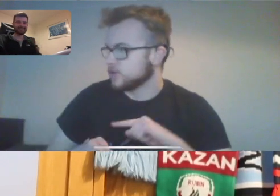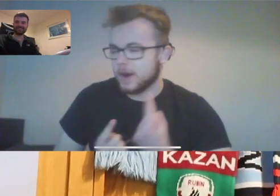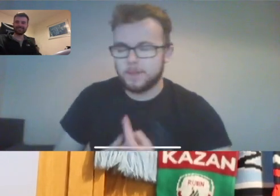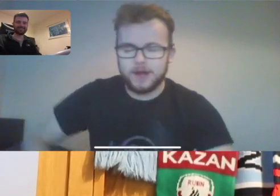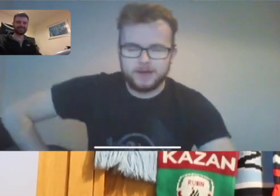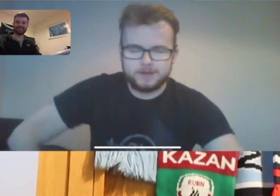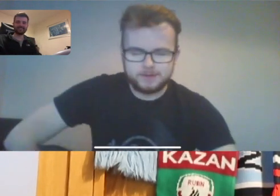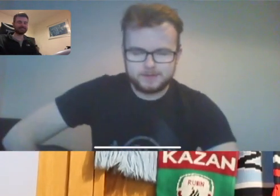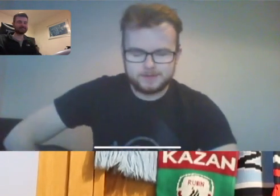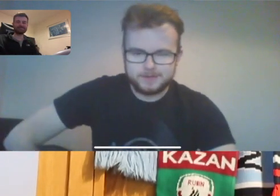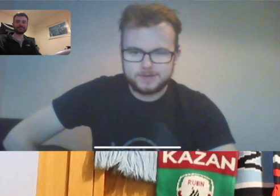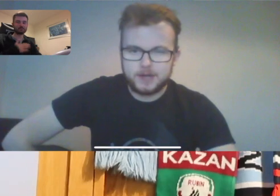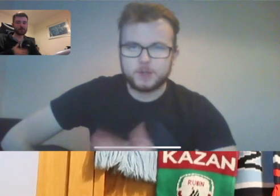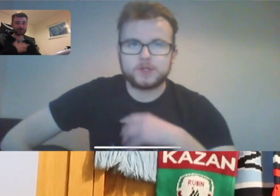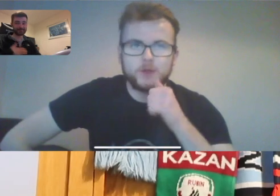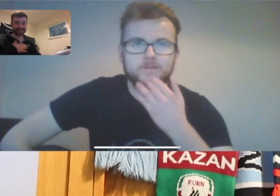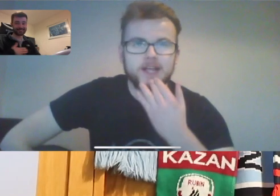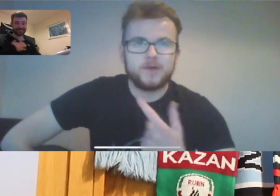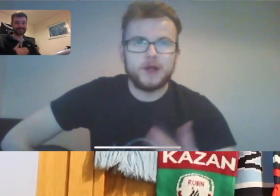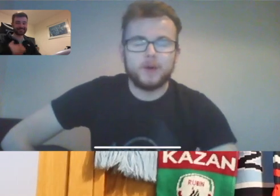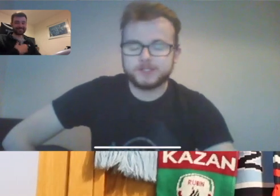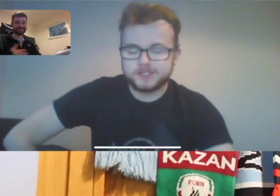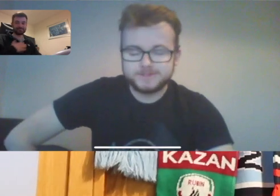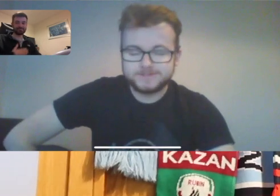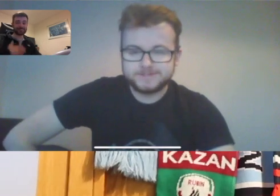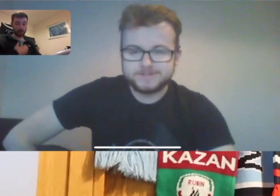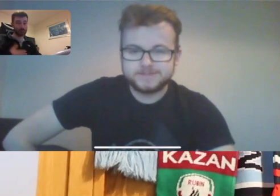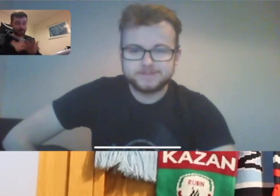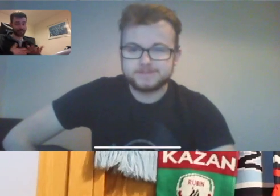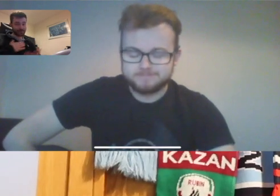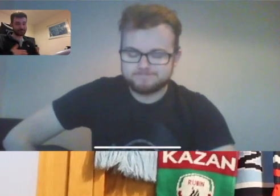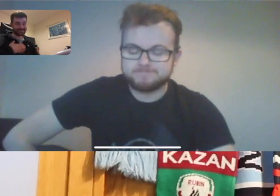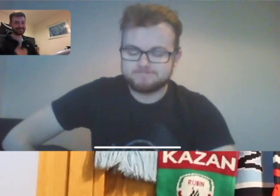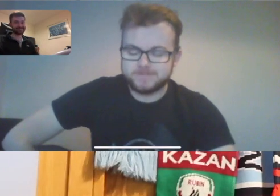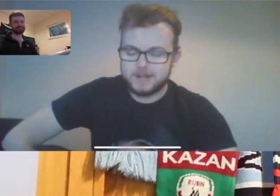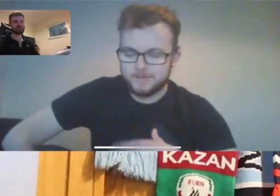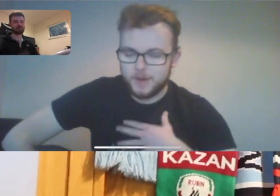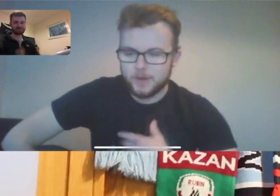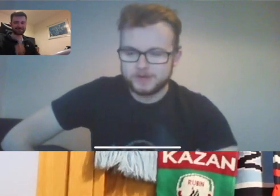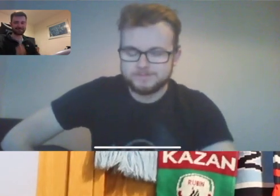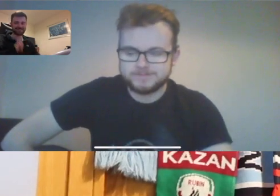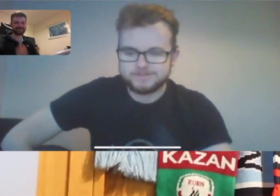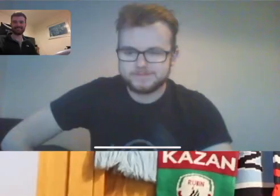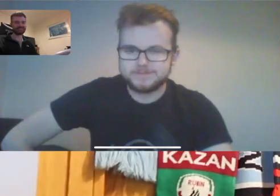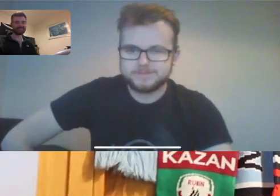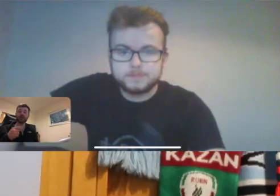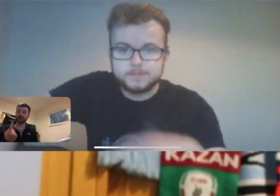Rhys: I don't even want to talk about it Rhys: No thank you very much Thomas: You emotional at the moment? Rhys: Yeah I am very emotional